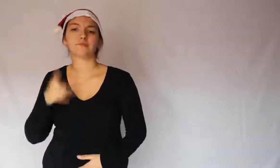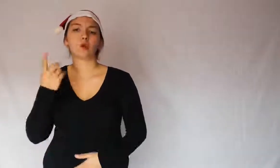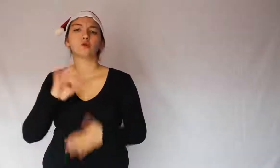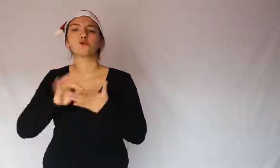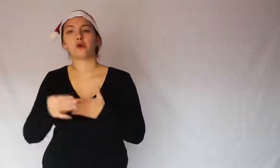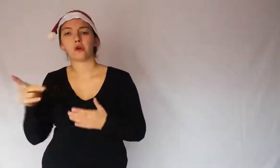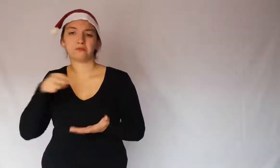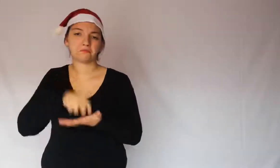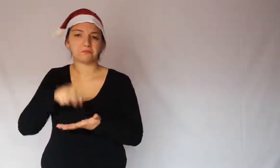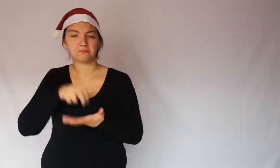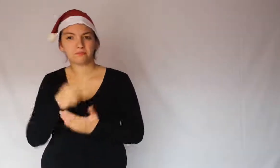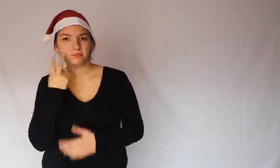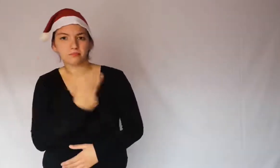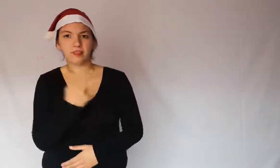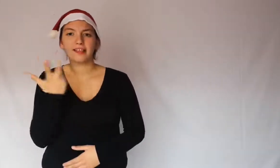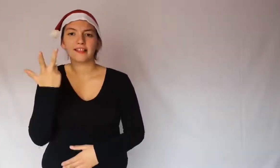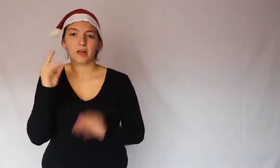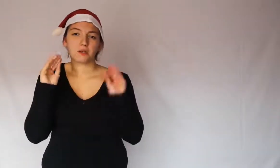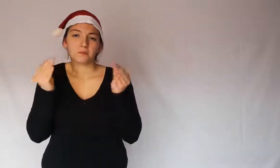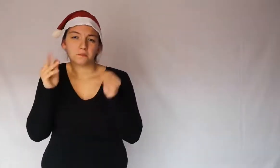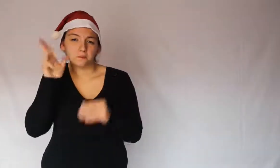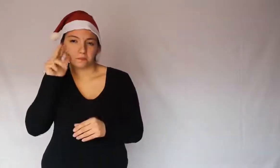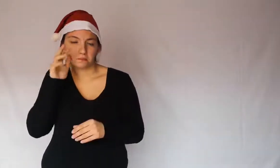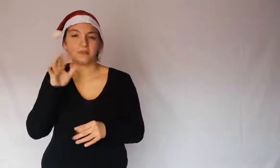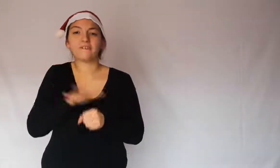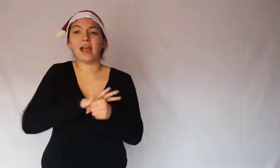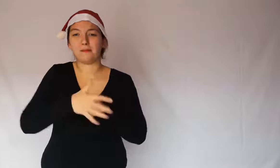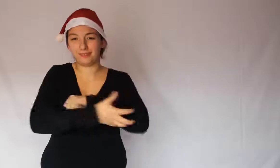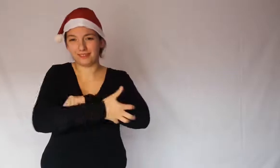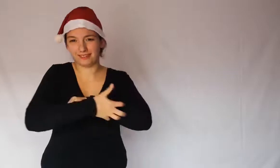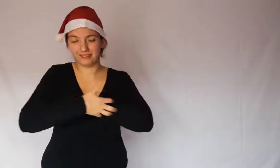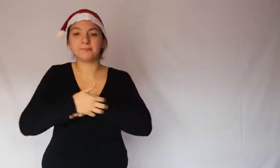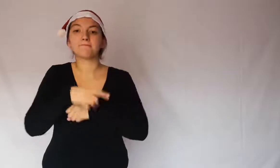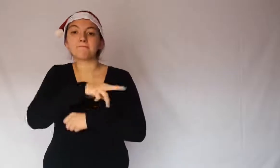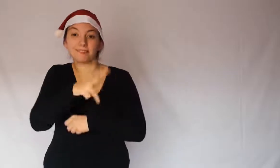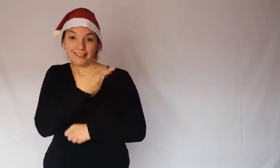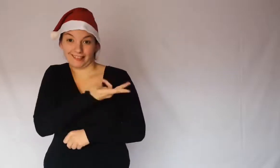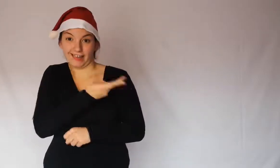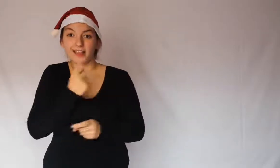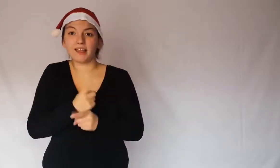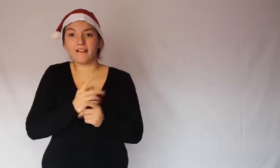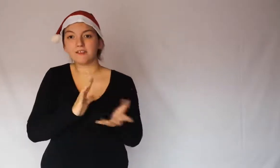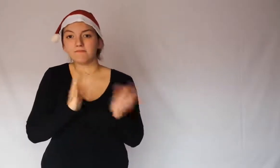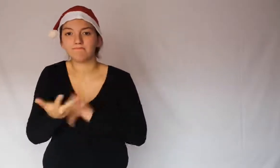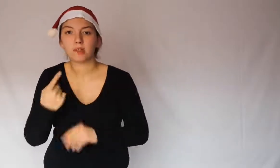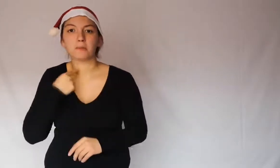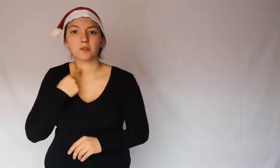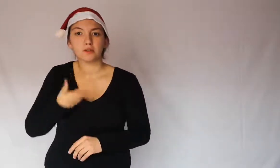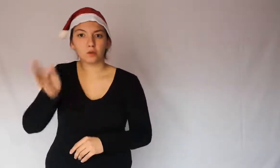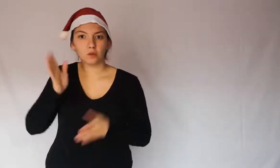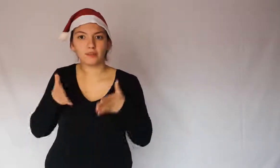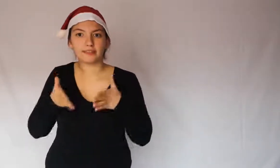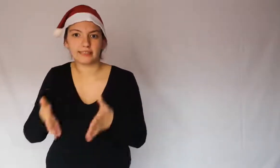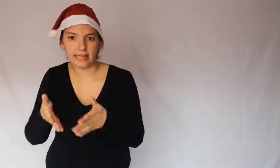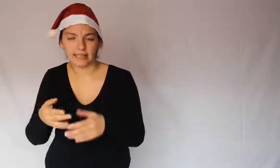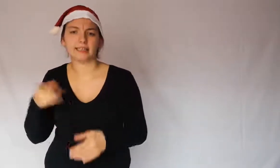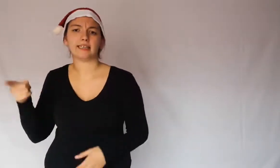One day he met three girls who came from a poor family, the three risked becoming street prostitutes